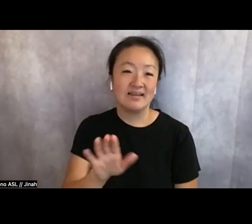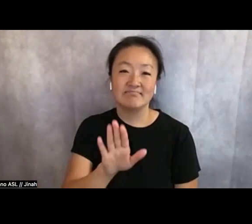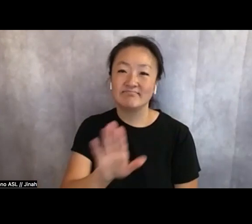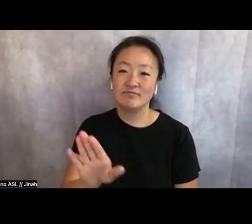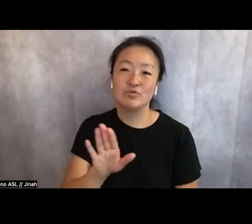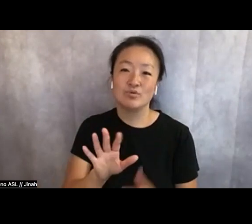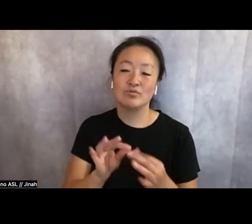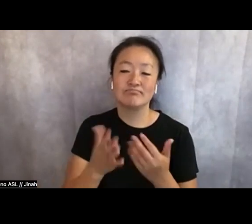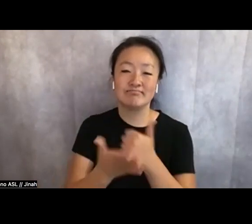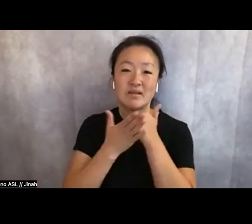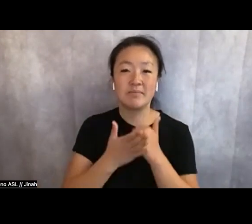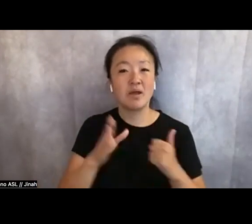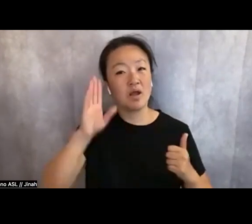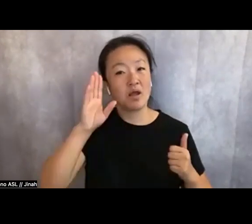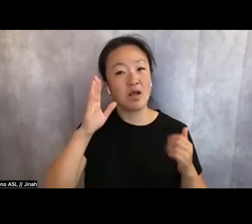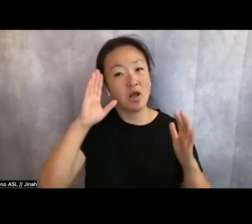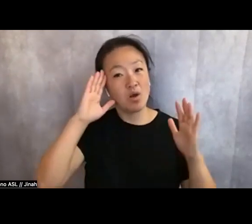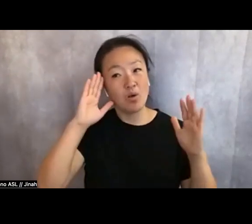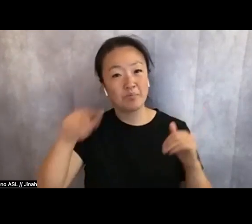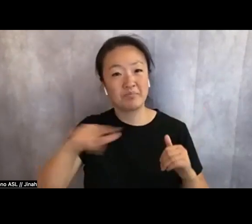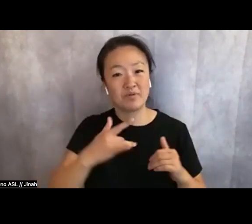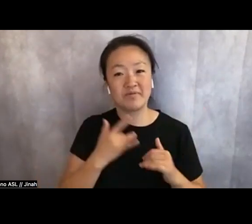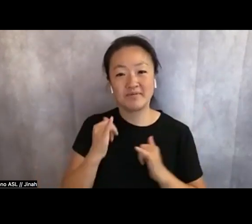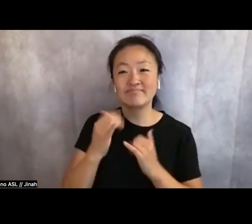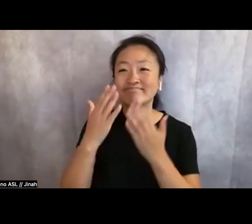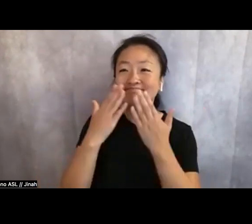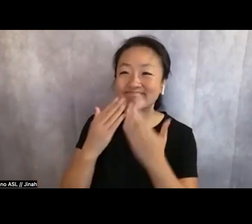and I hope that you feel that way too; and thank you, Ryka, from afar!